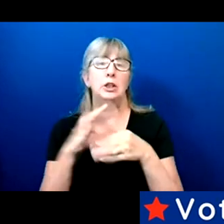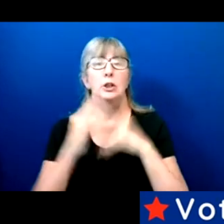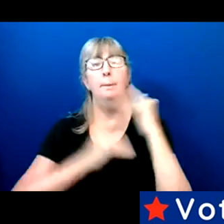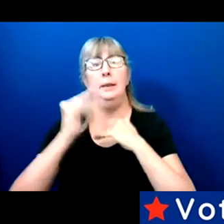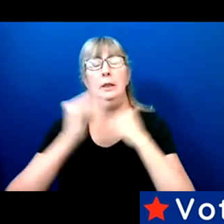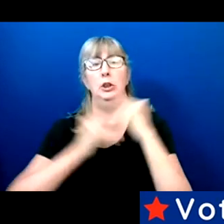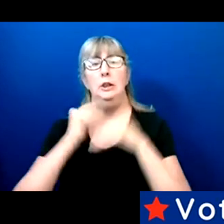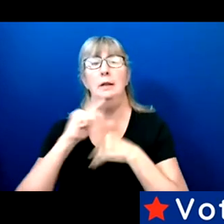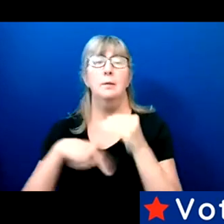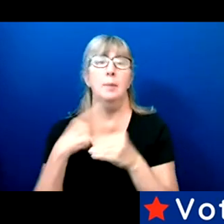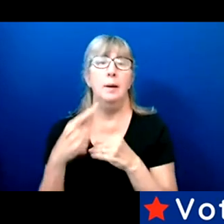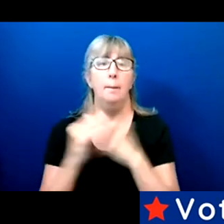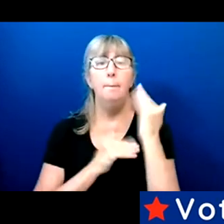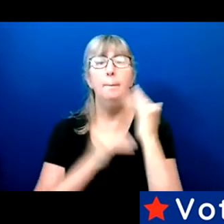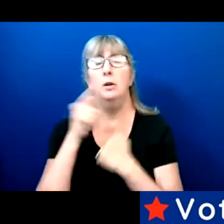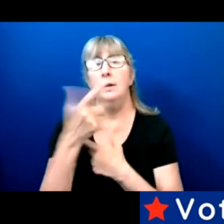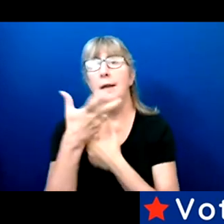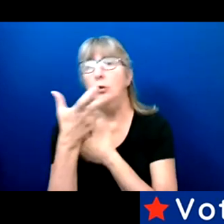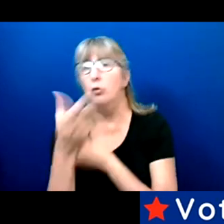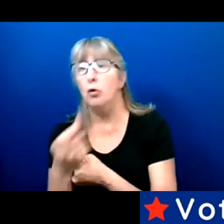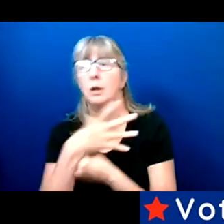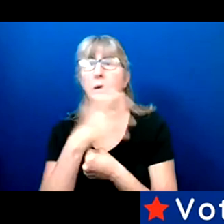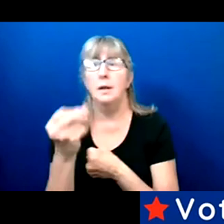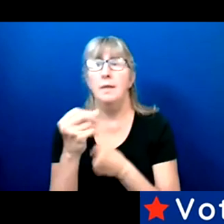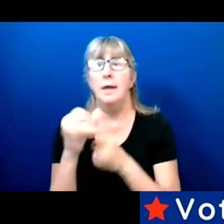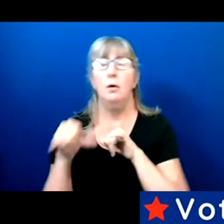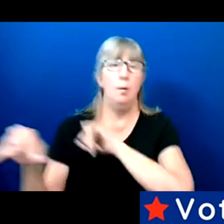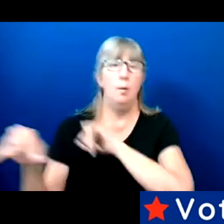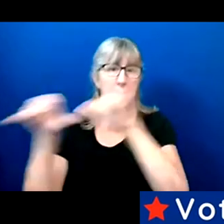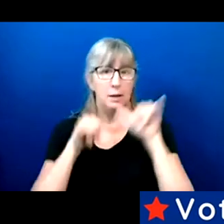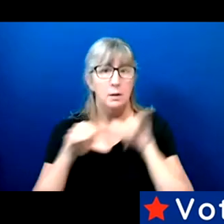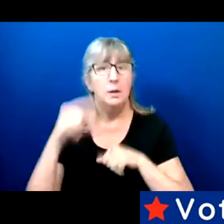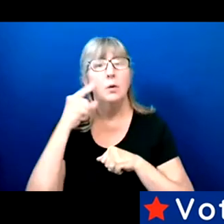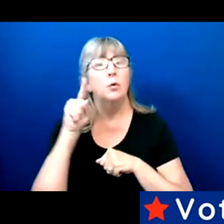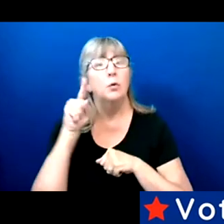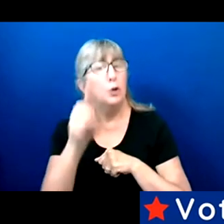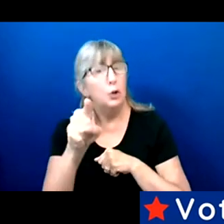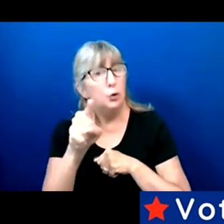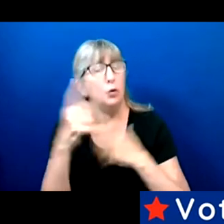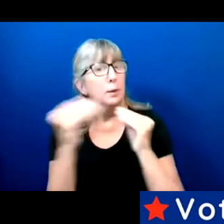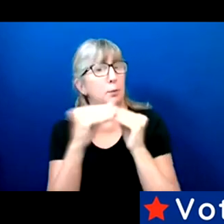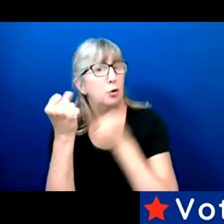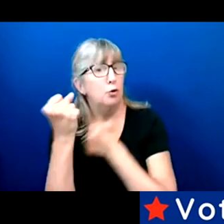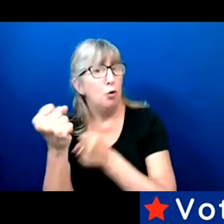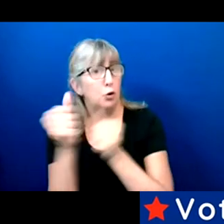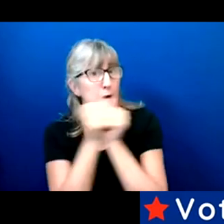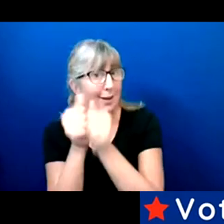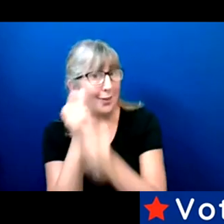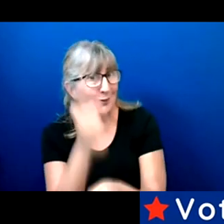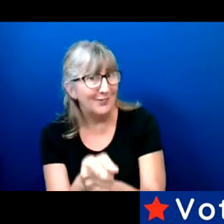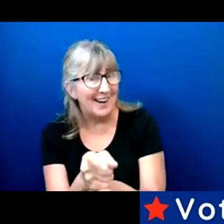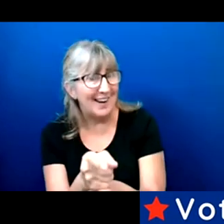It's about building that trust and commonality in order for you to be strong together. Because we're stronger together.